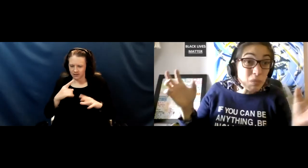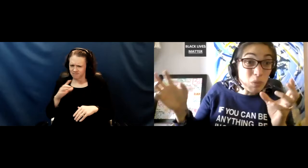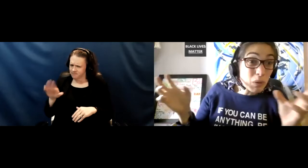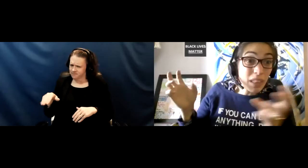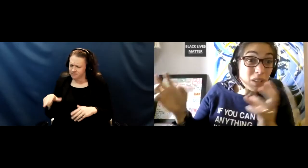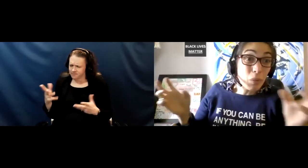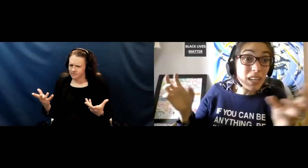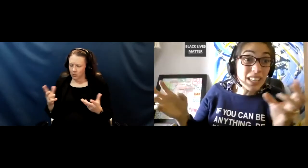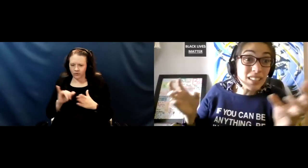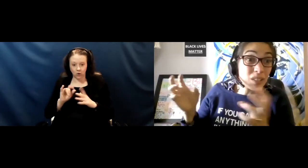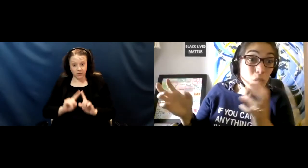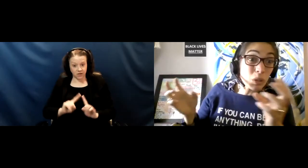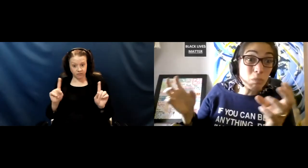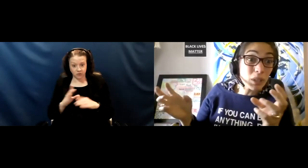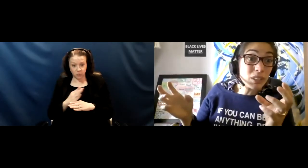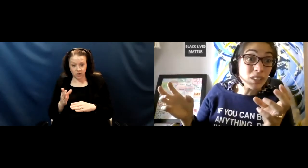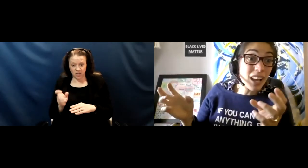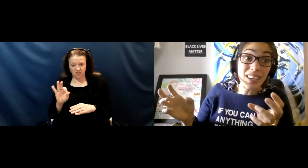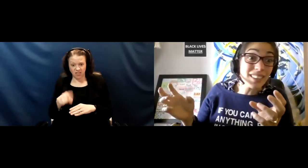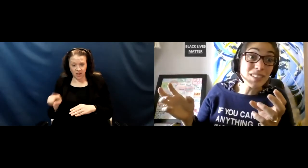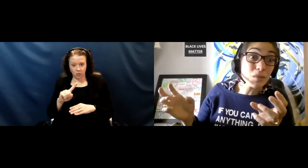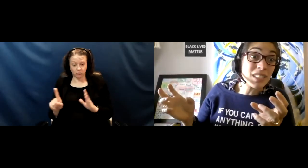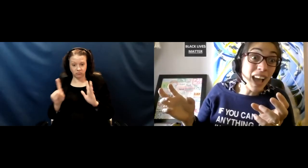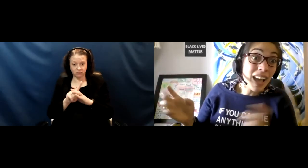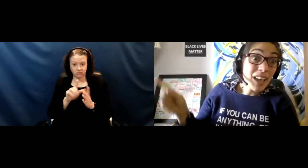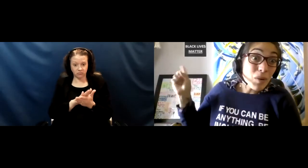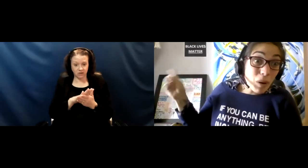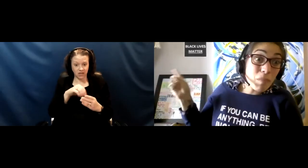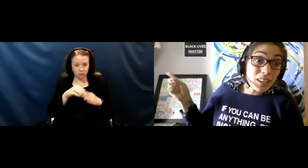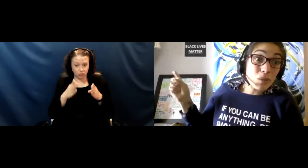between whether they were attending school in person or not? And the answer was not, what mattered